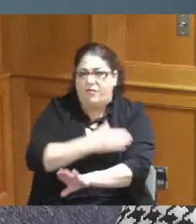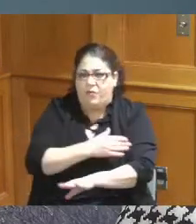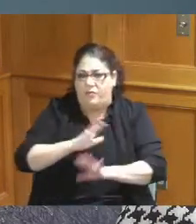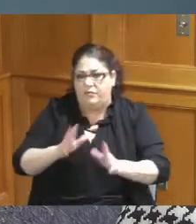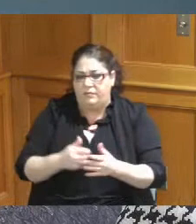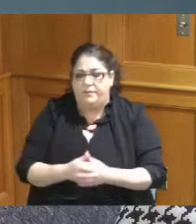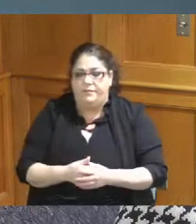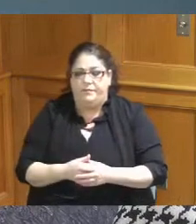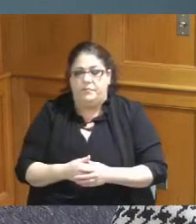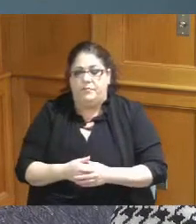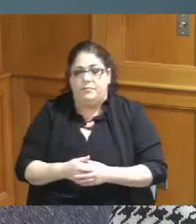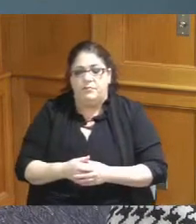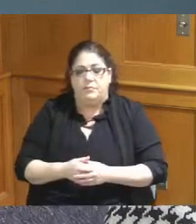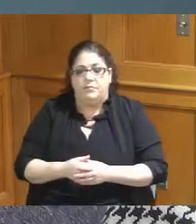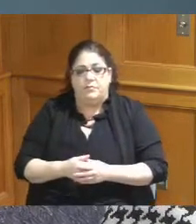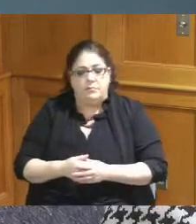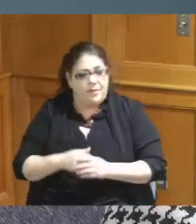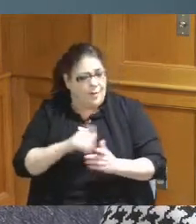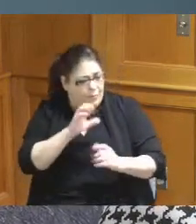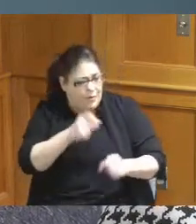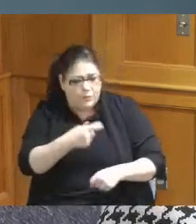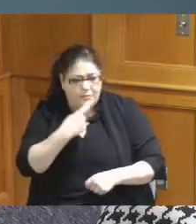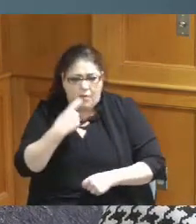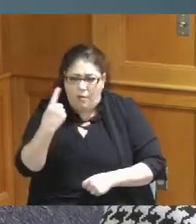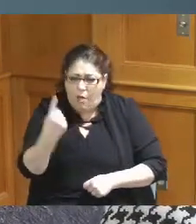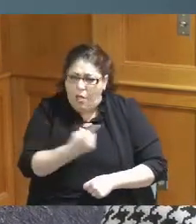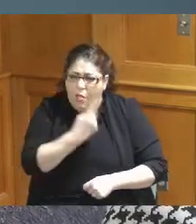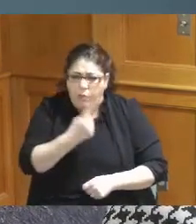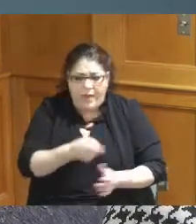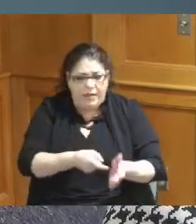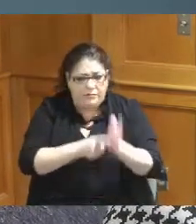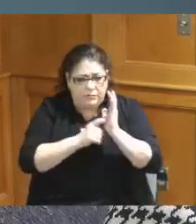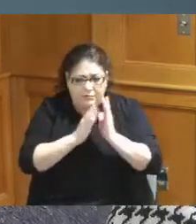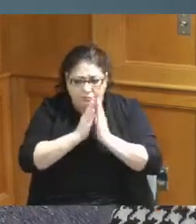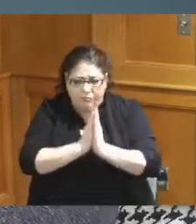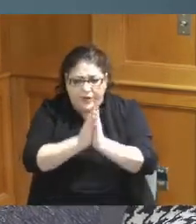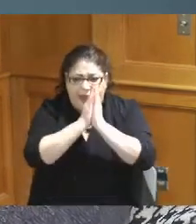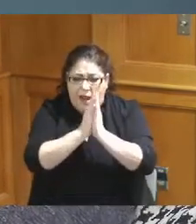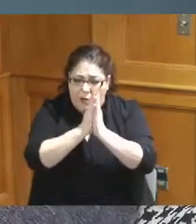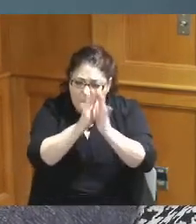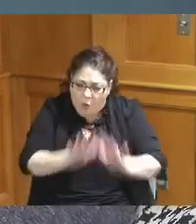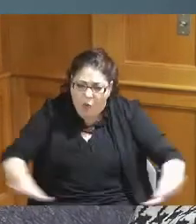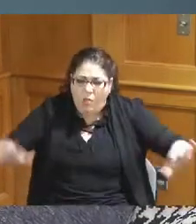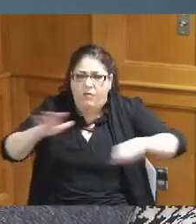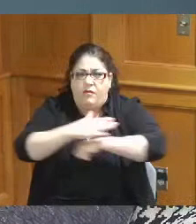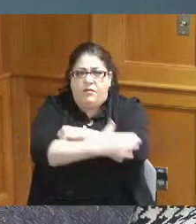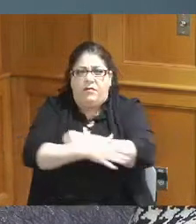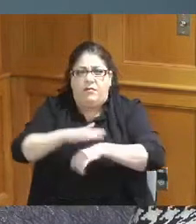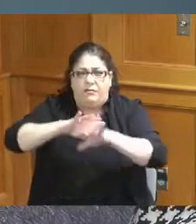President about prayer prayer is always in order just our whole nation is too violent